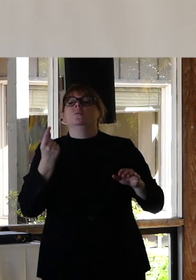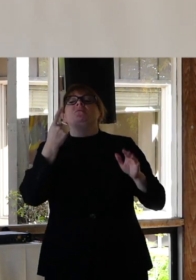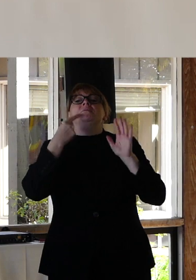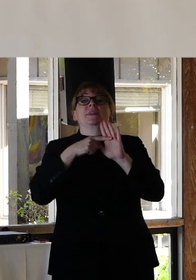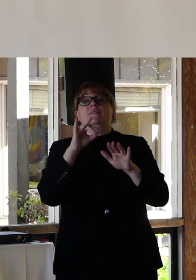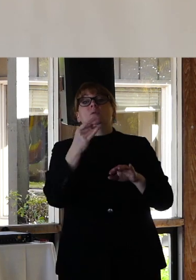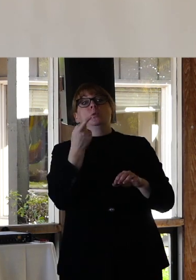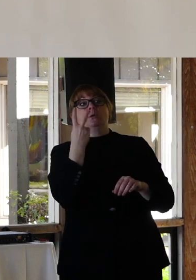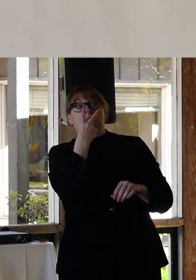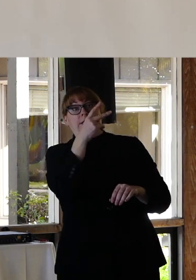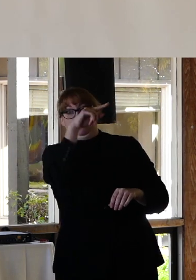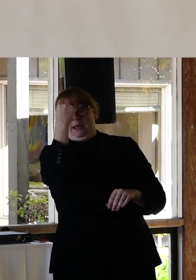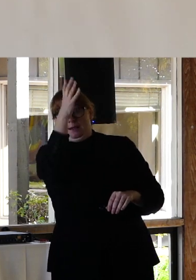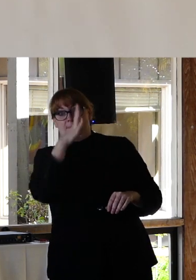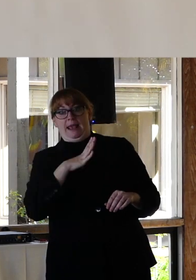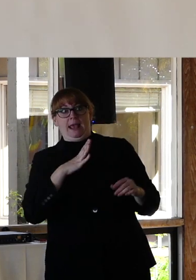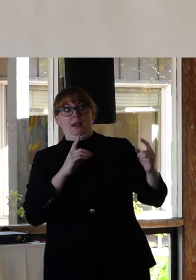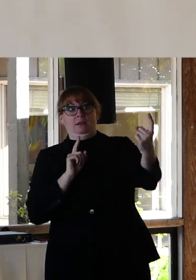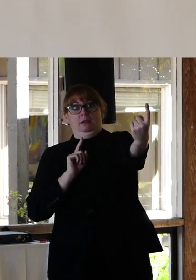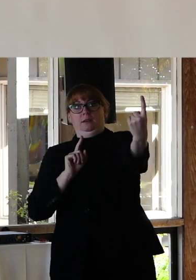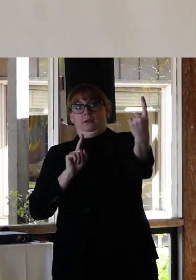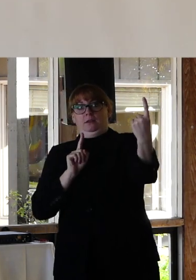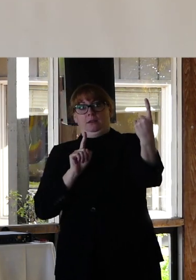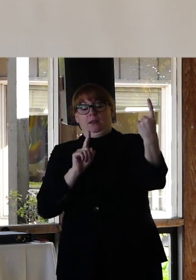man and you and you clutch your purse a little bit tighter because your